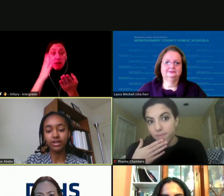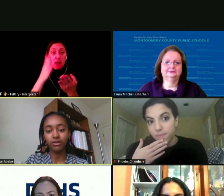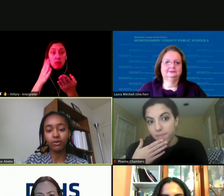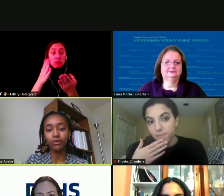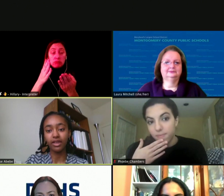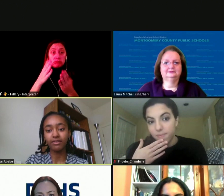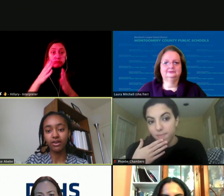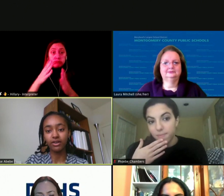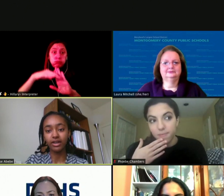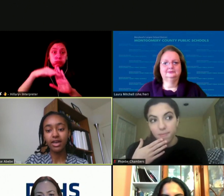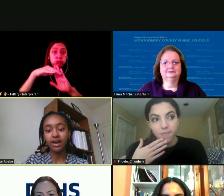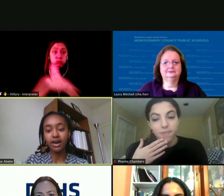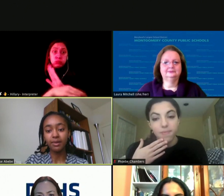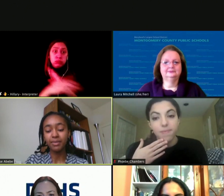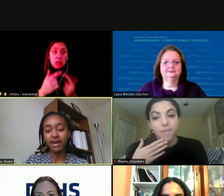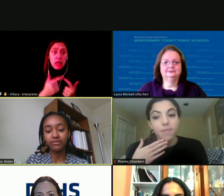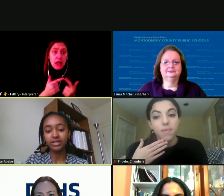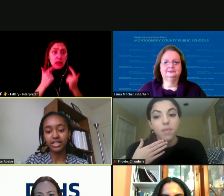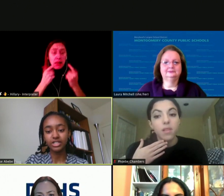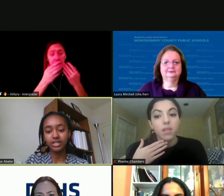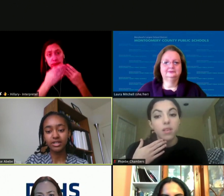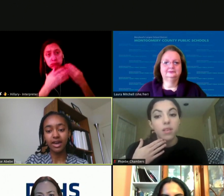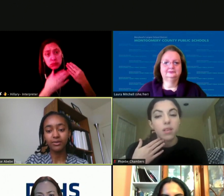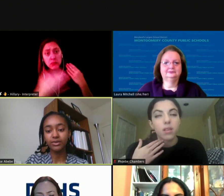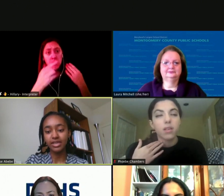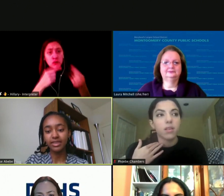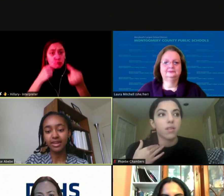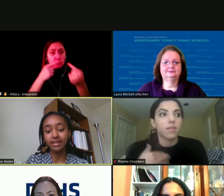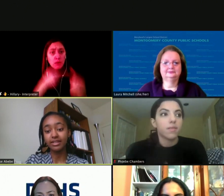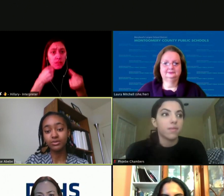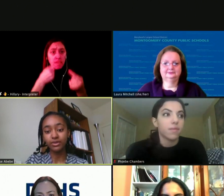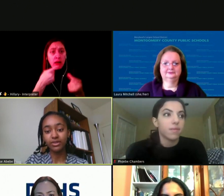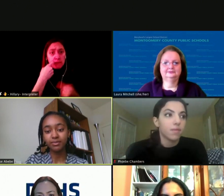WHOLE LIFELONG HEALTH OF ADDICTION, I WOULD SAY IT IS WORTH IT.